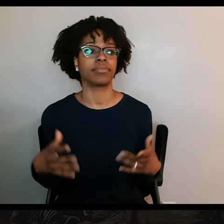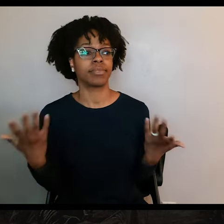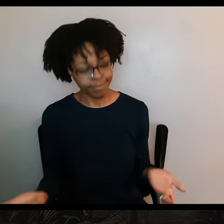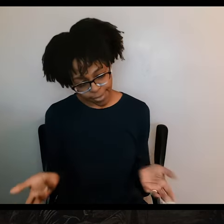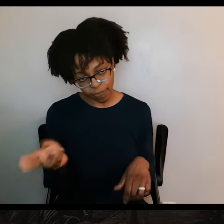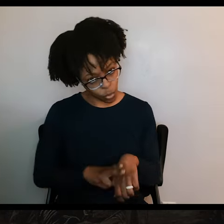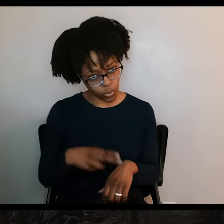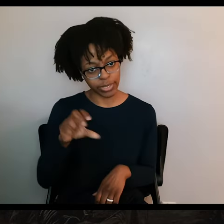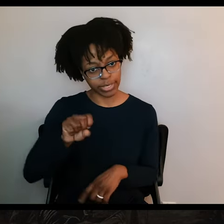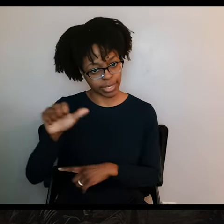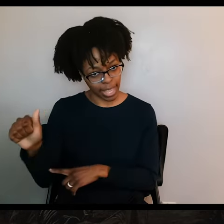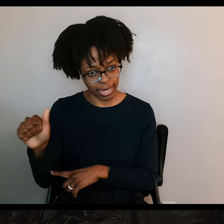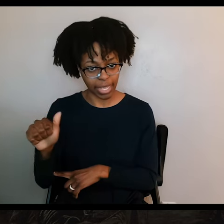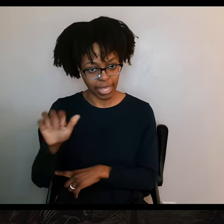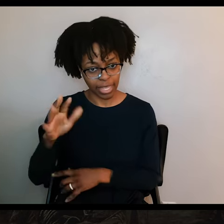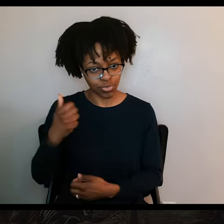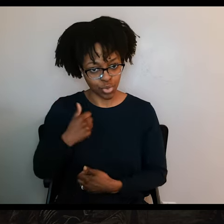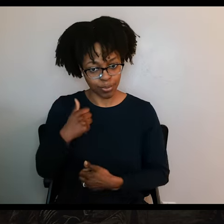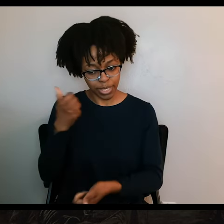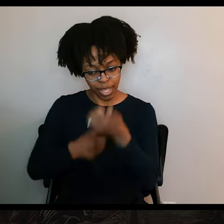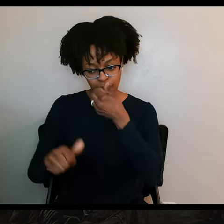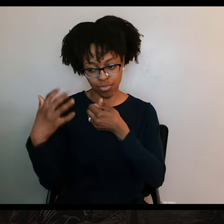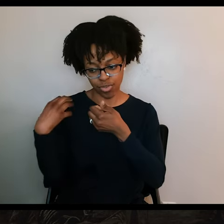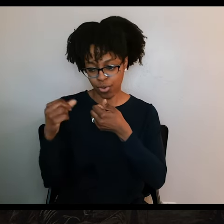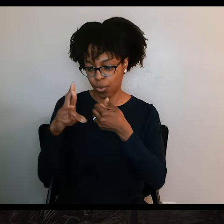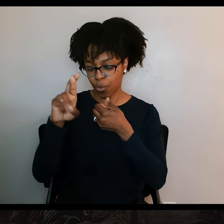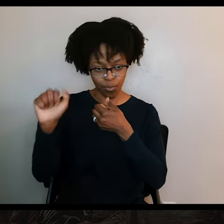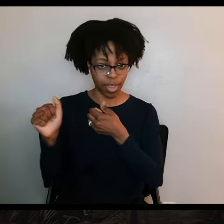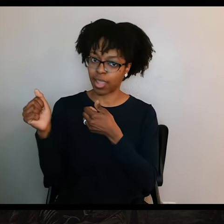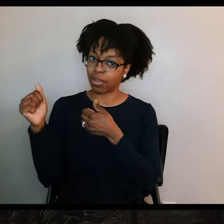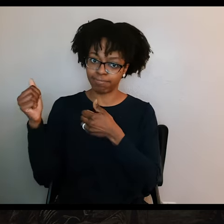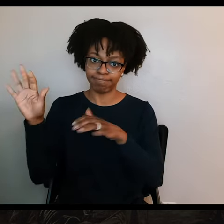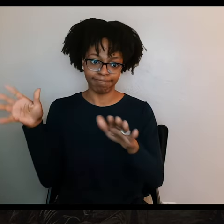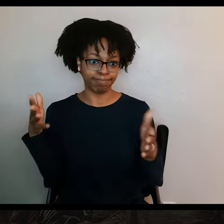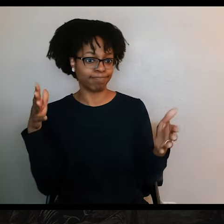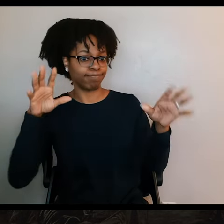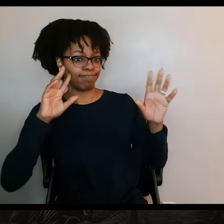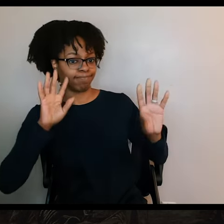that Santa Anna's troops came riding up under the command of General Urrea. And it was a terrible position for Fannin's men.